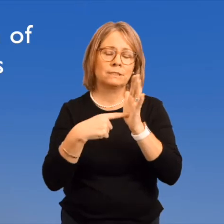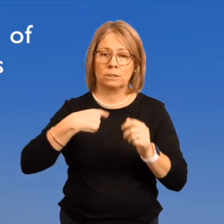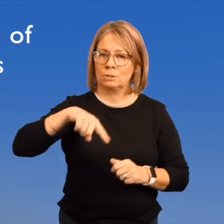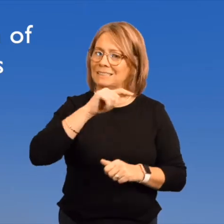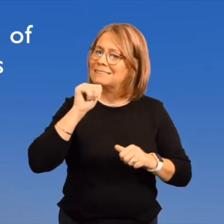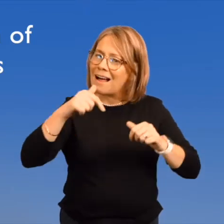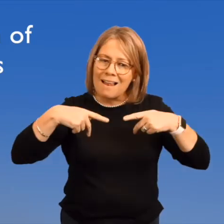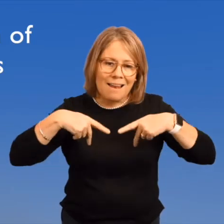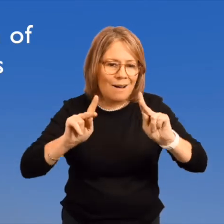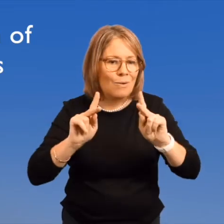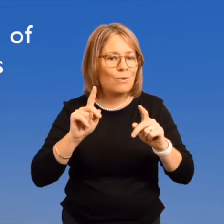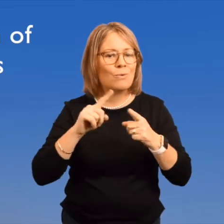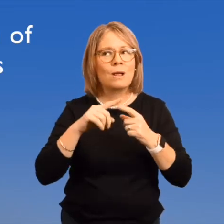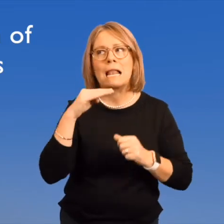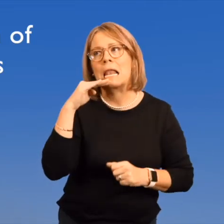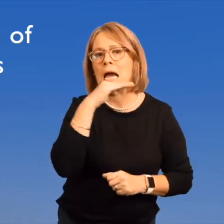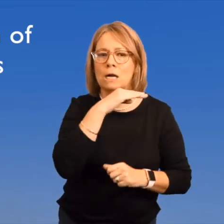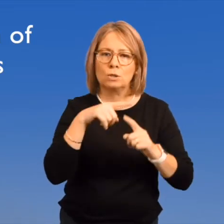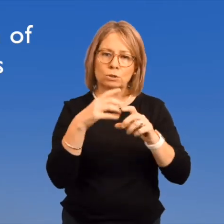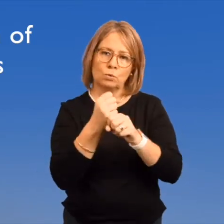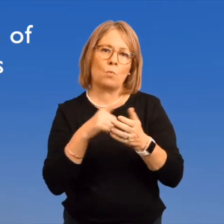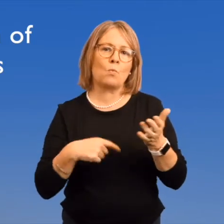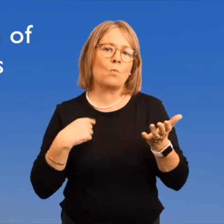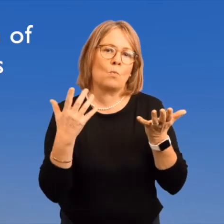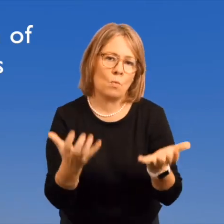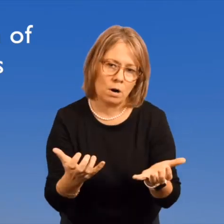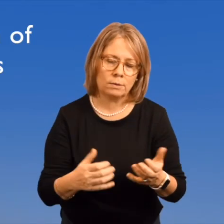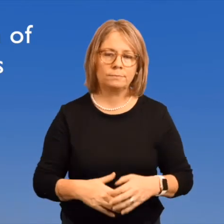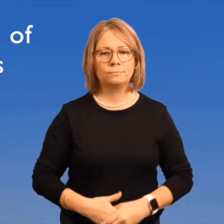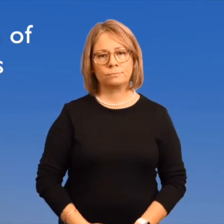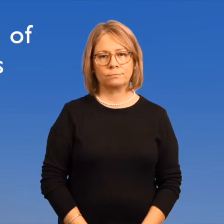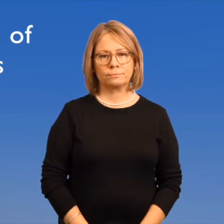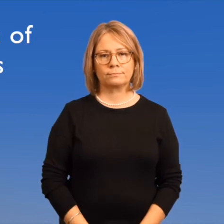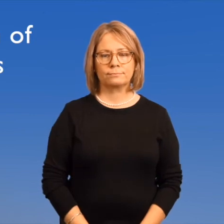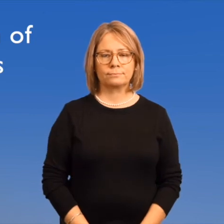For example, we are not allowed to lie to get what we want.